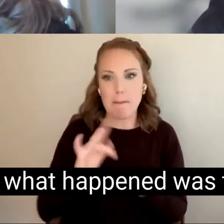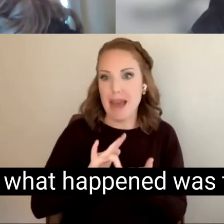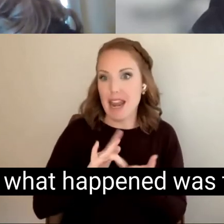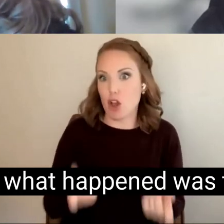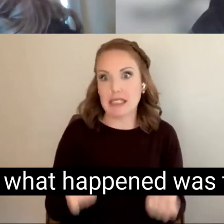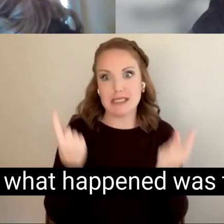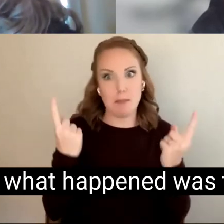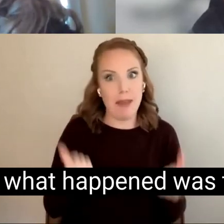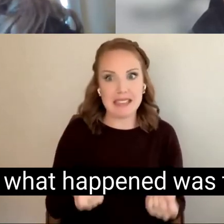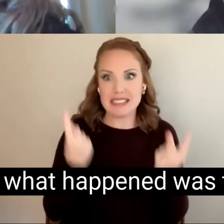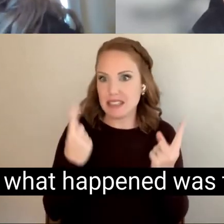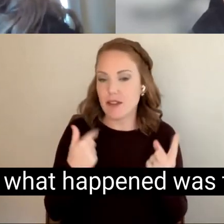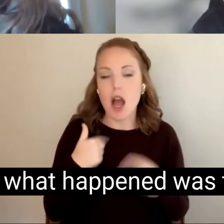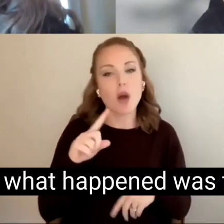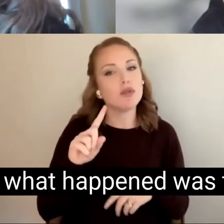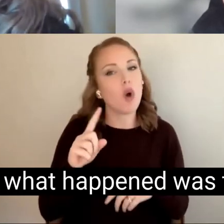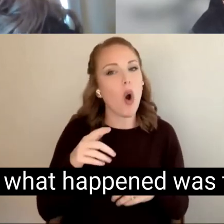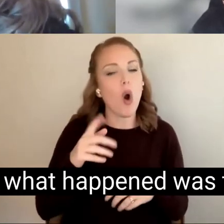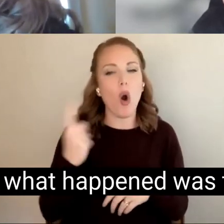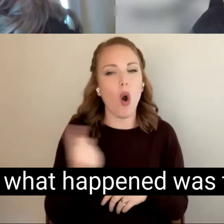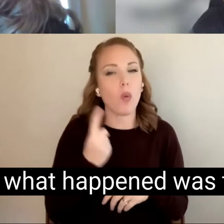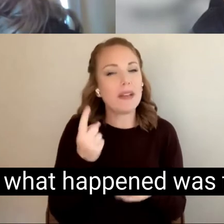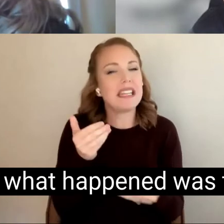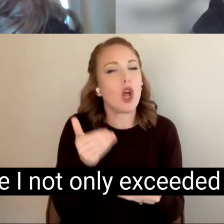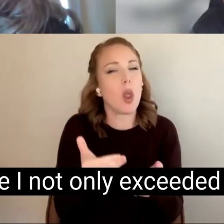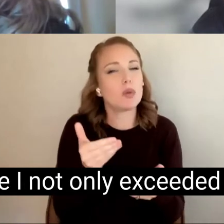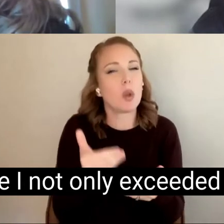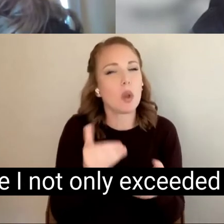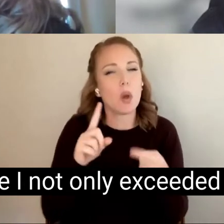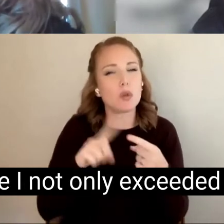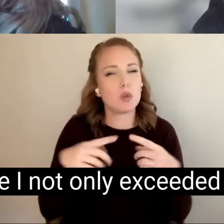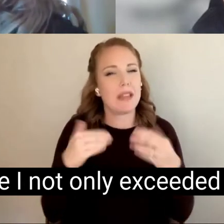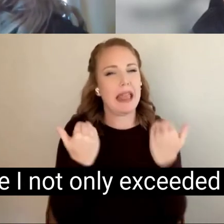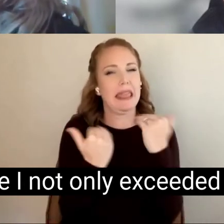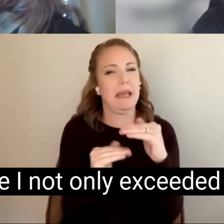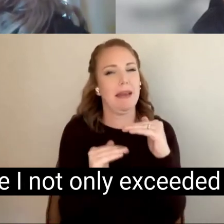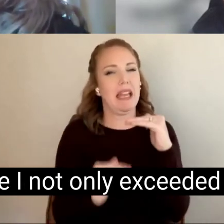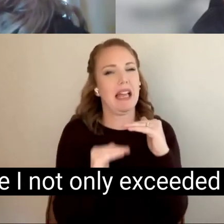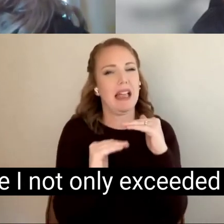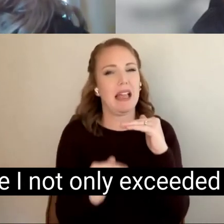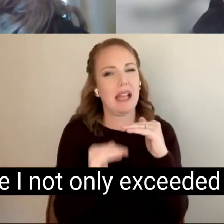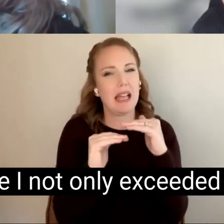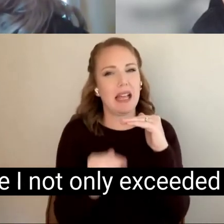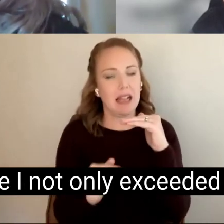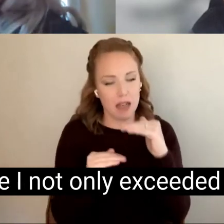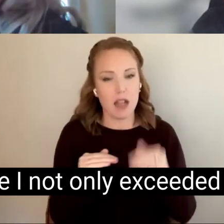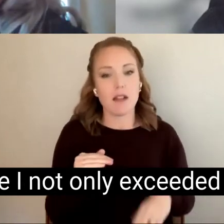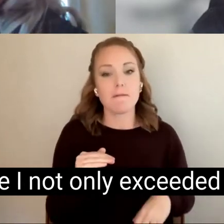lemon and what happened was there was a point where I not only exceeded the income